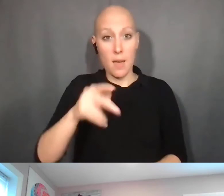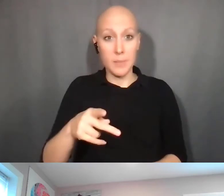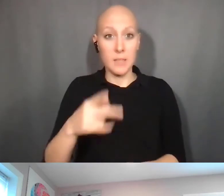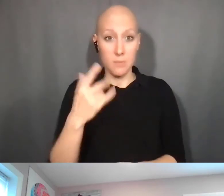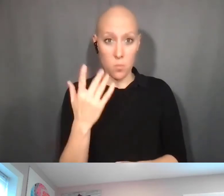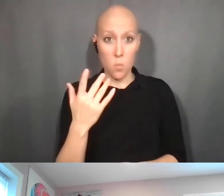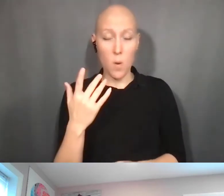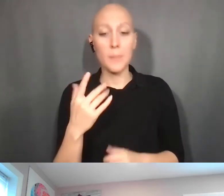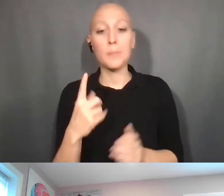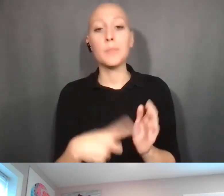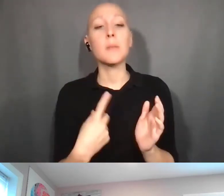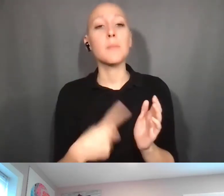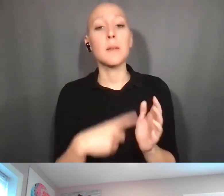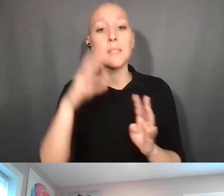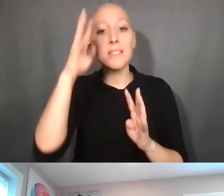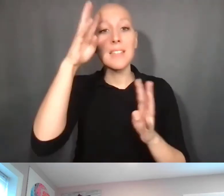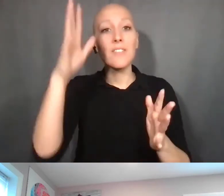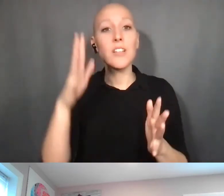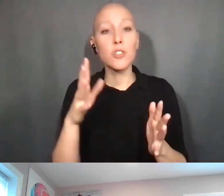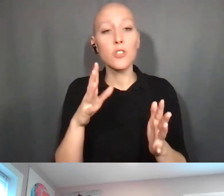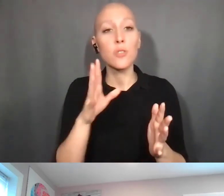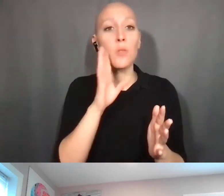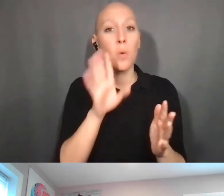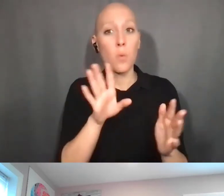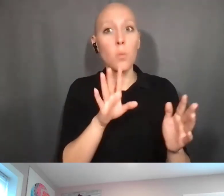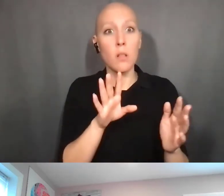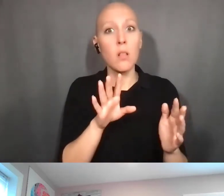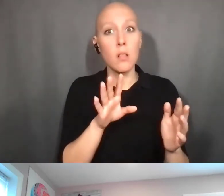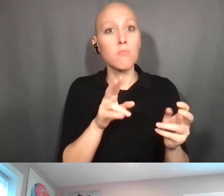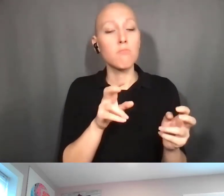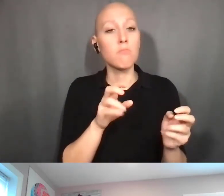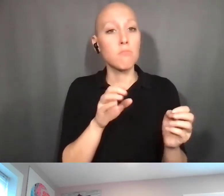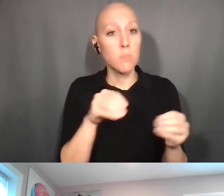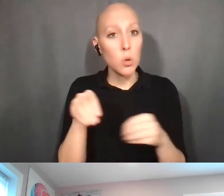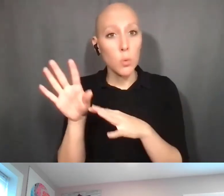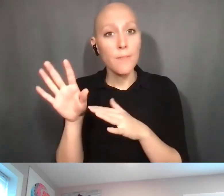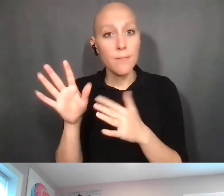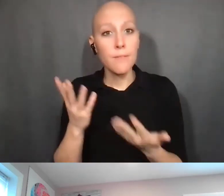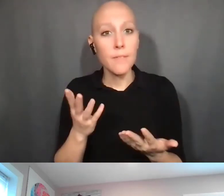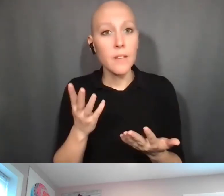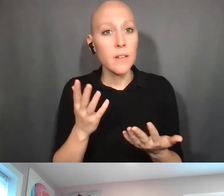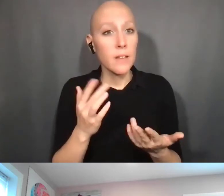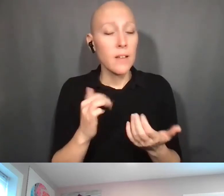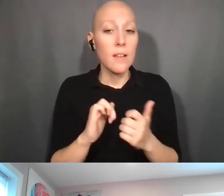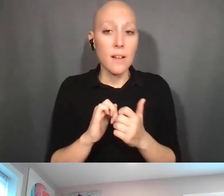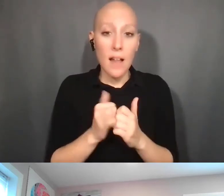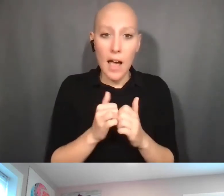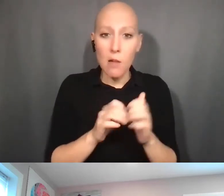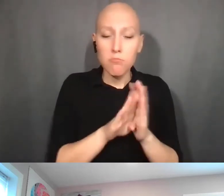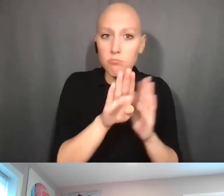and in order to further the development of that particular technology or invention,